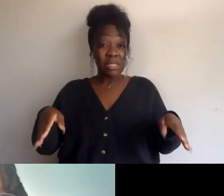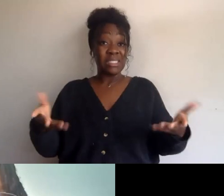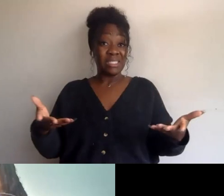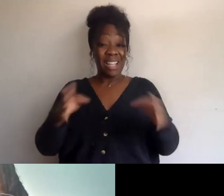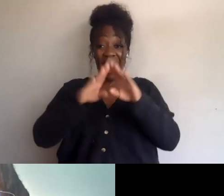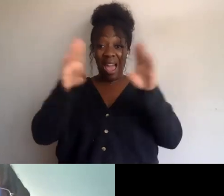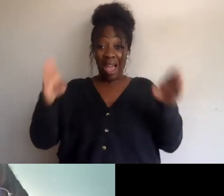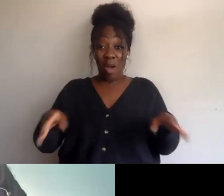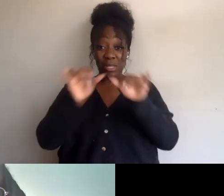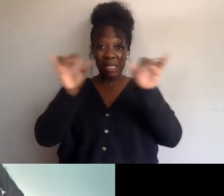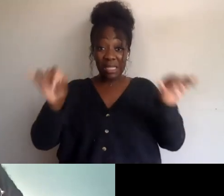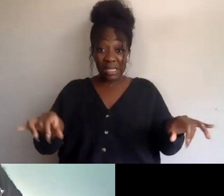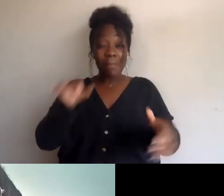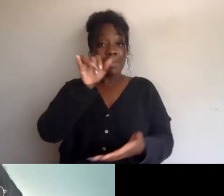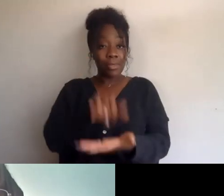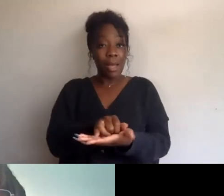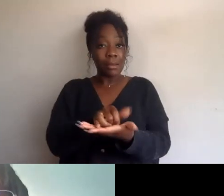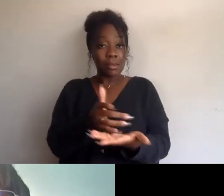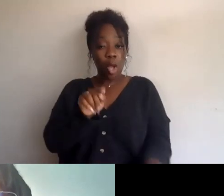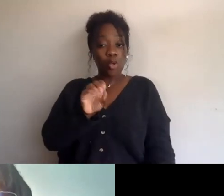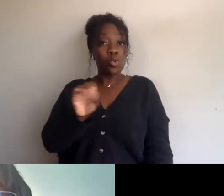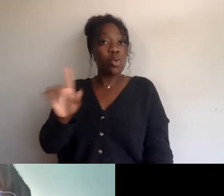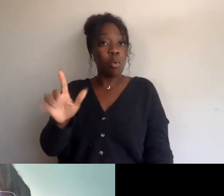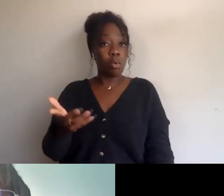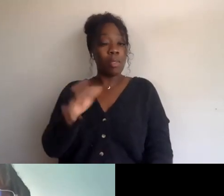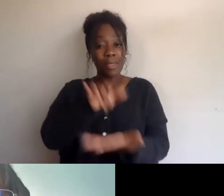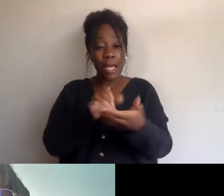and furthering and maintaining white supremacy,